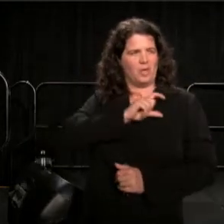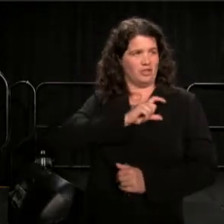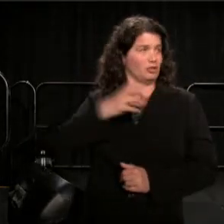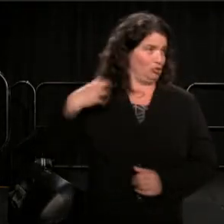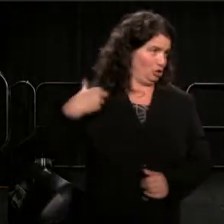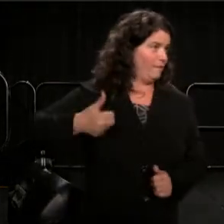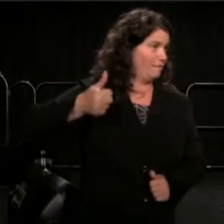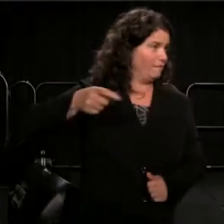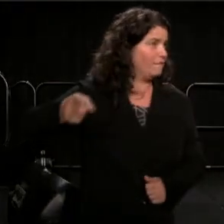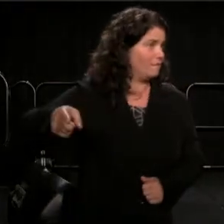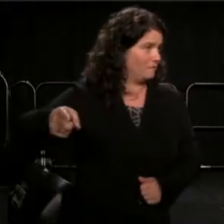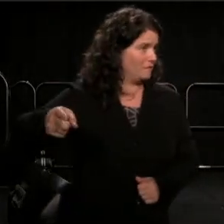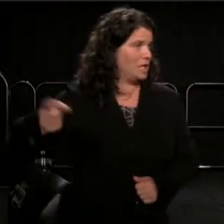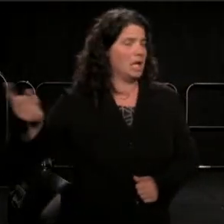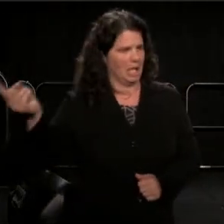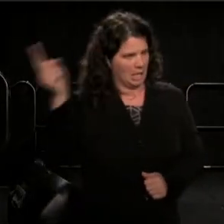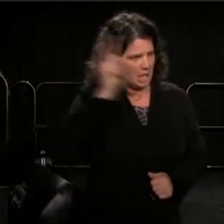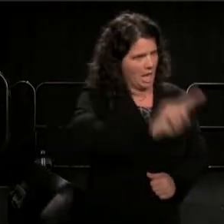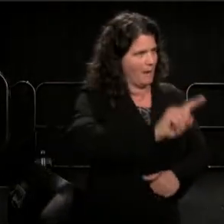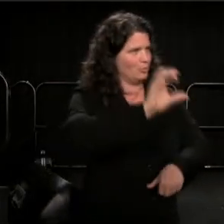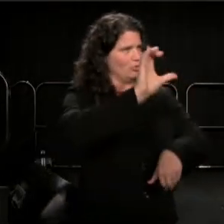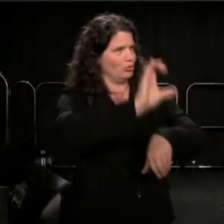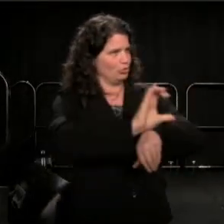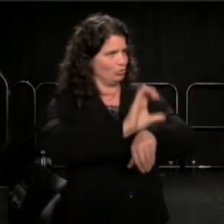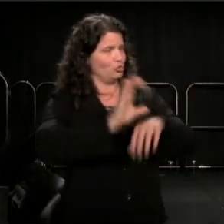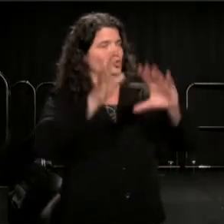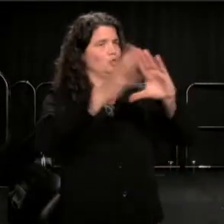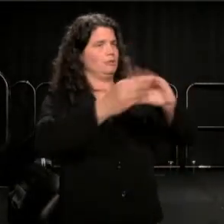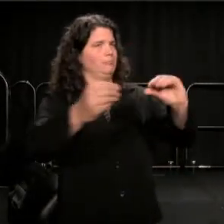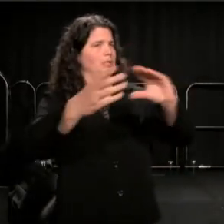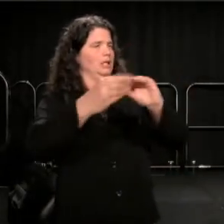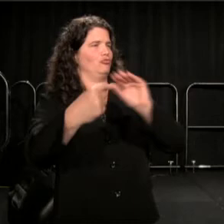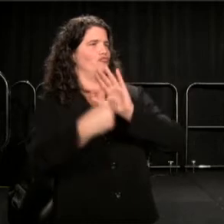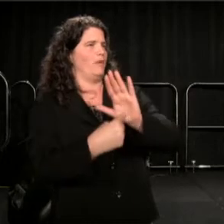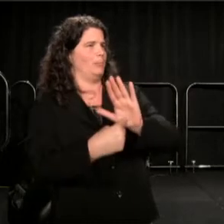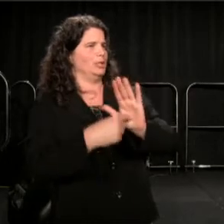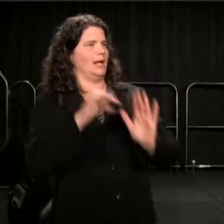to speak on behalf of the Mayor who was not available.